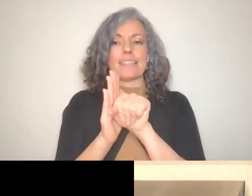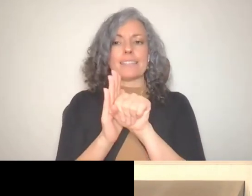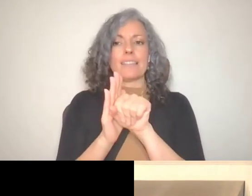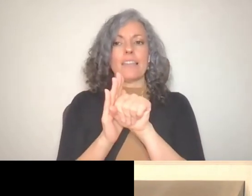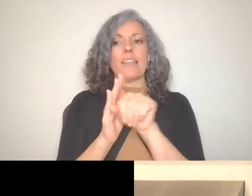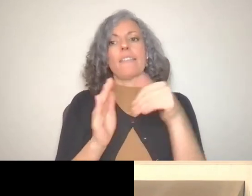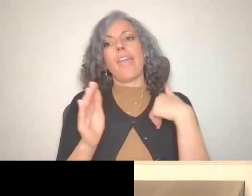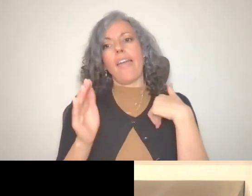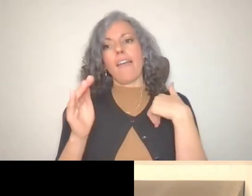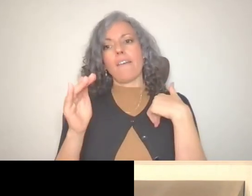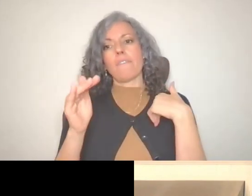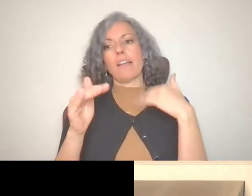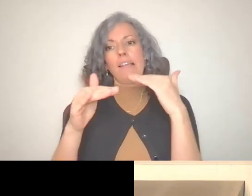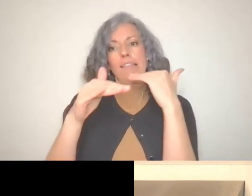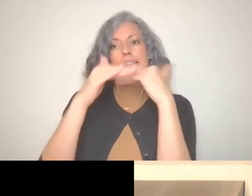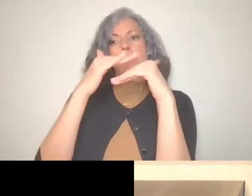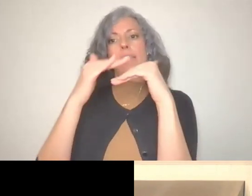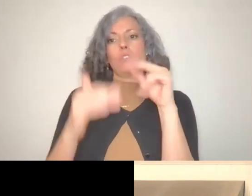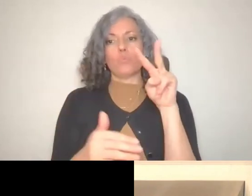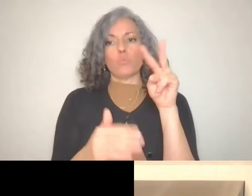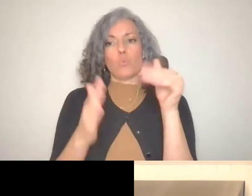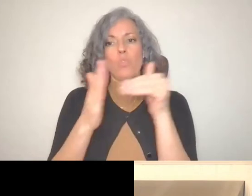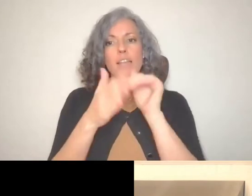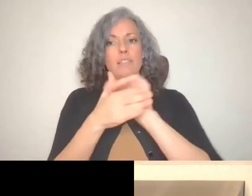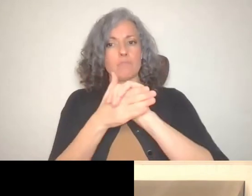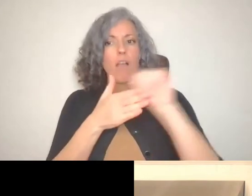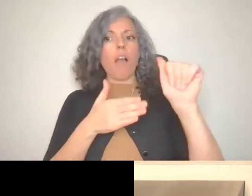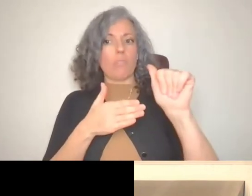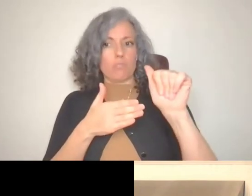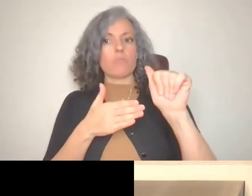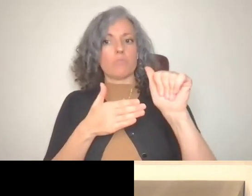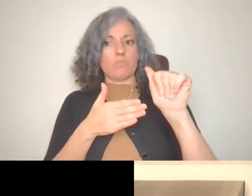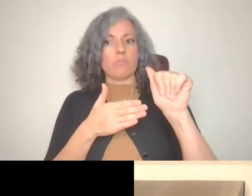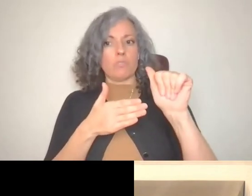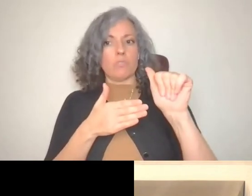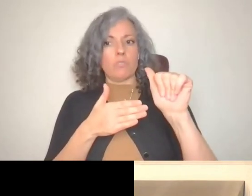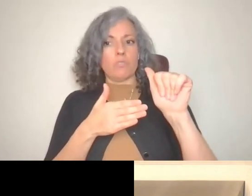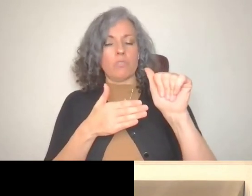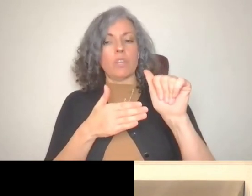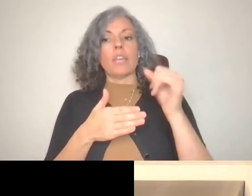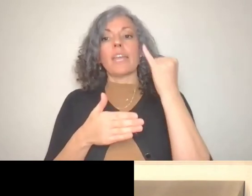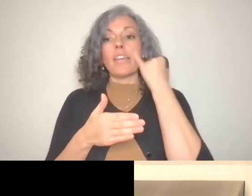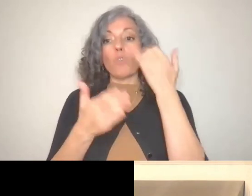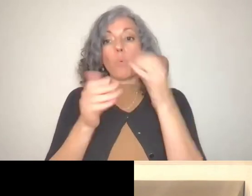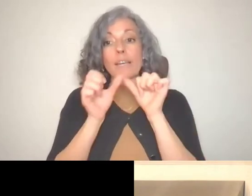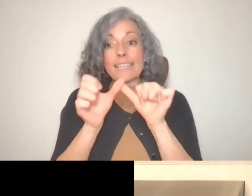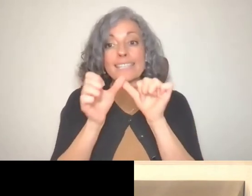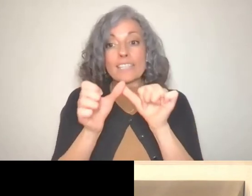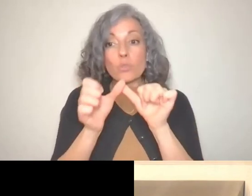after limit. If you want to keep receiving Medicaid benefits, then you can't have more than